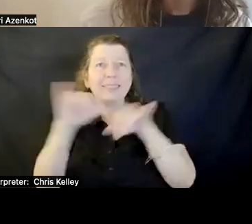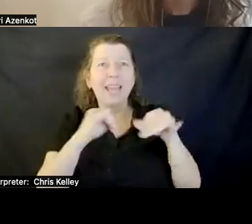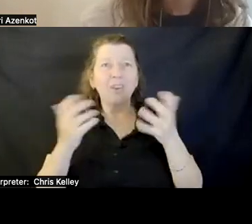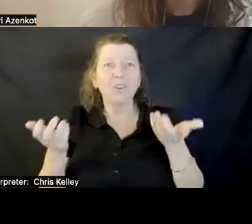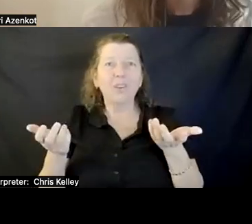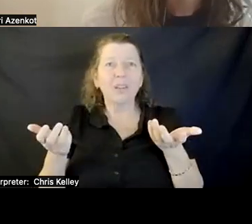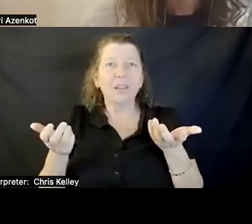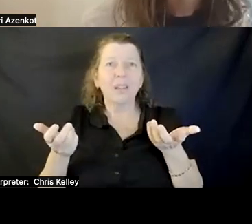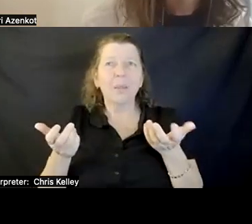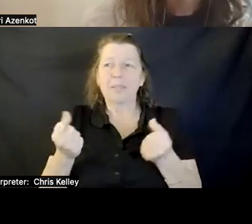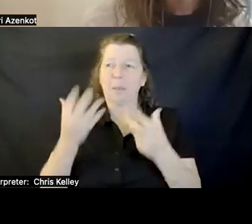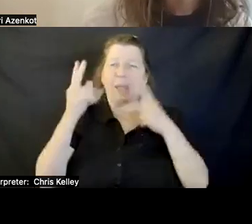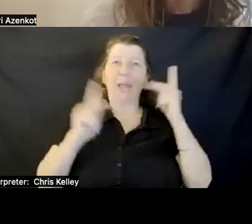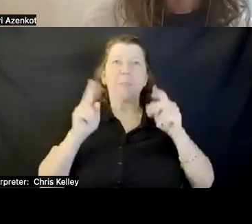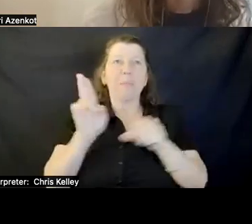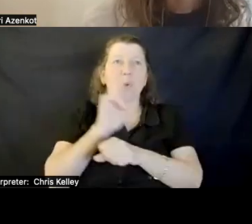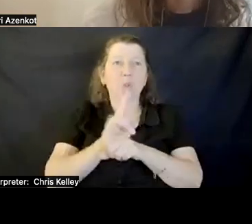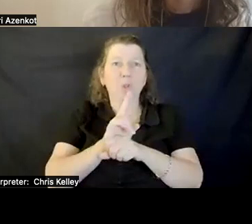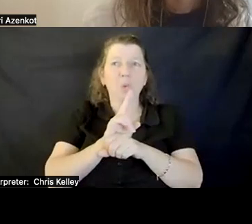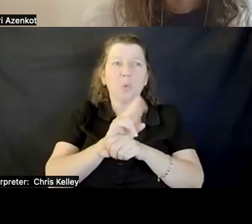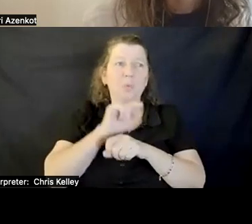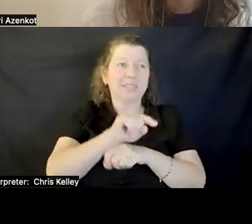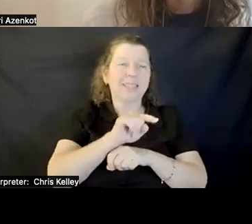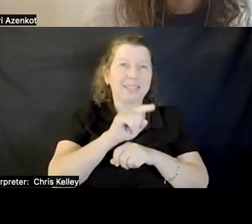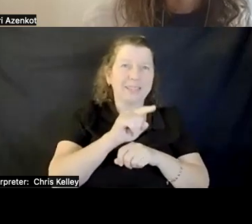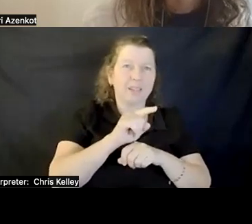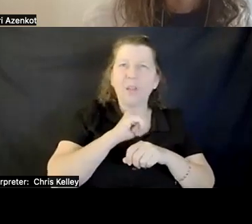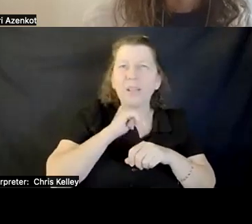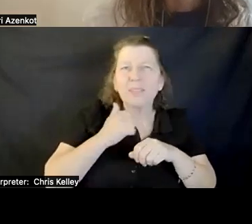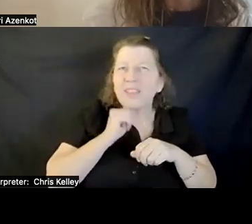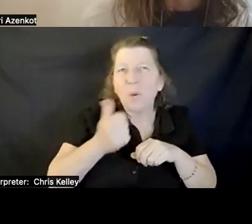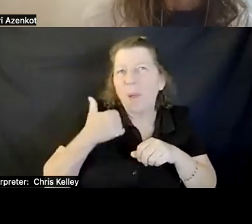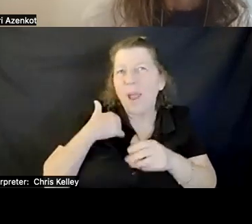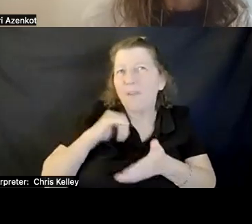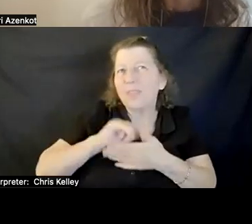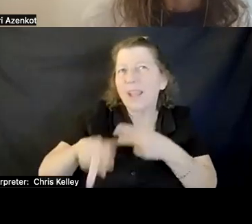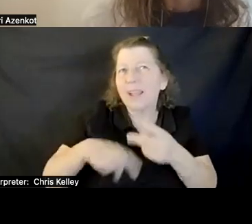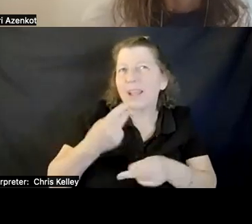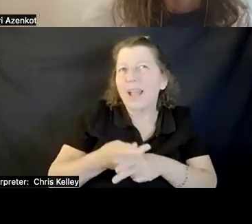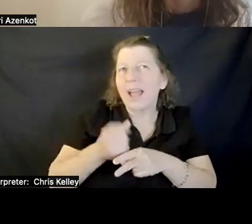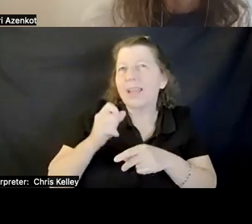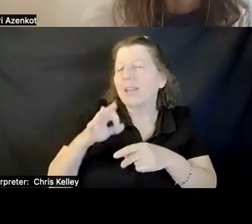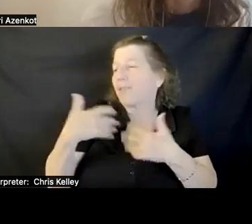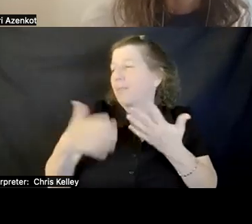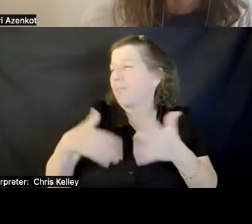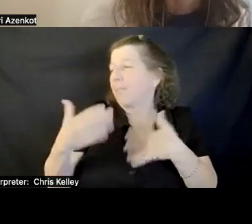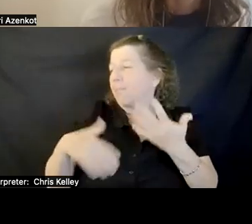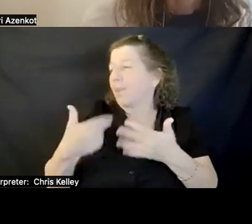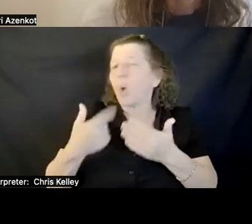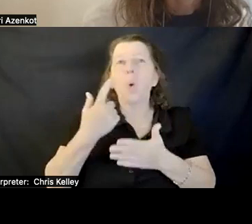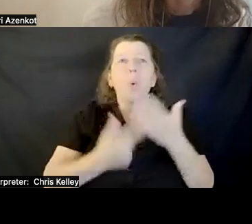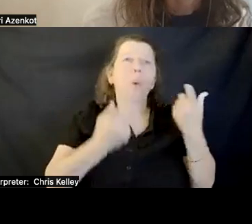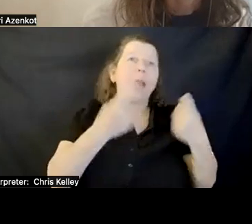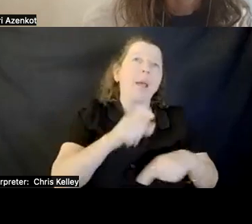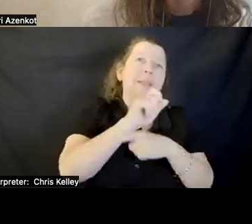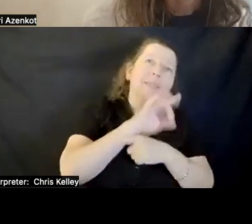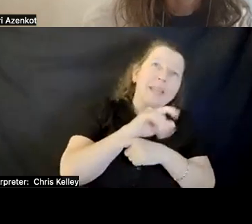THOSE ARE BIG ONES. DON'T THEY HAVE THESE KINDS OF WHAT HAPPENS IF SOLUTIONS?